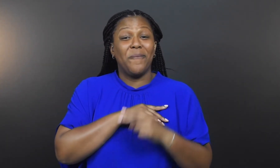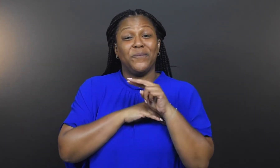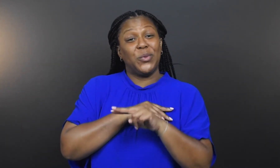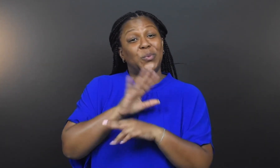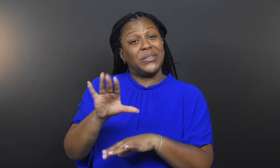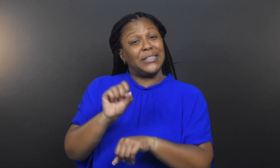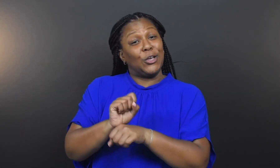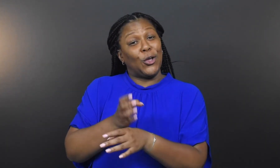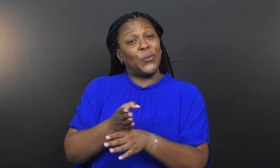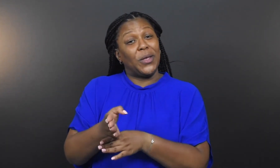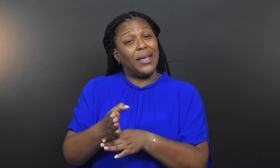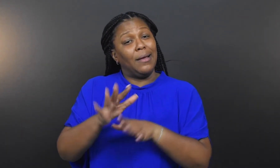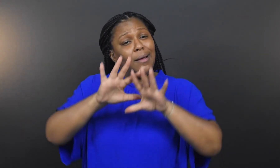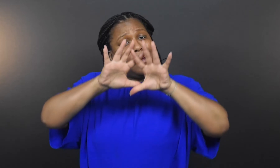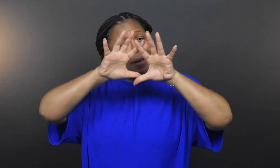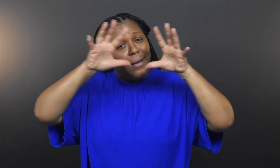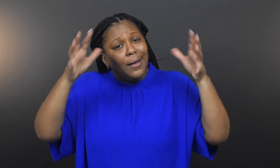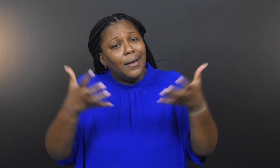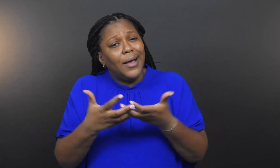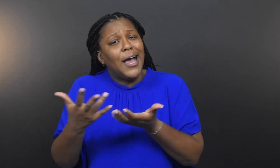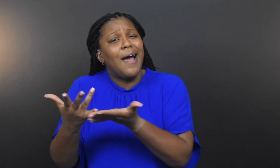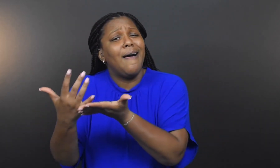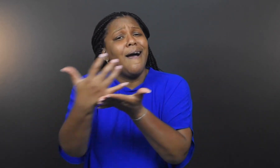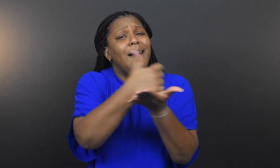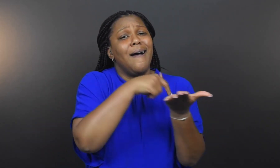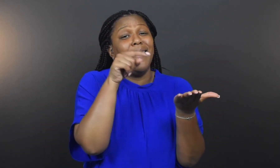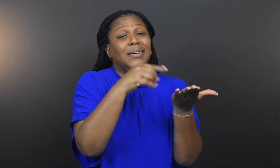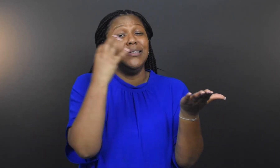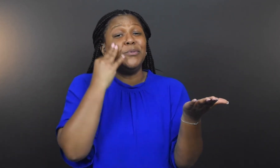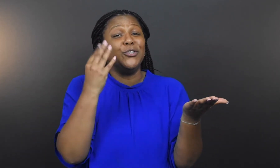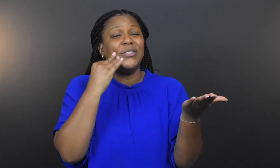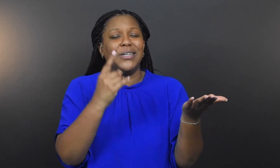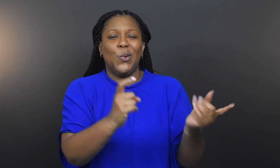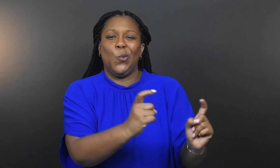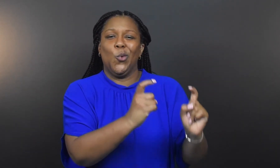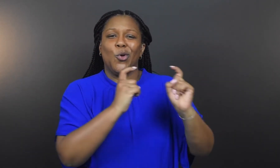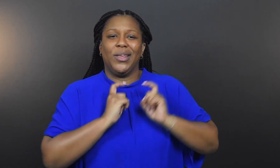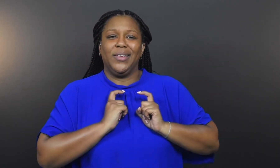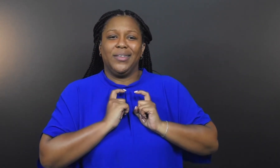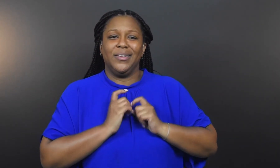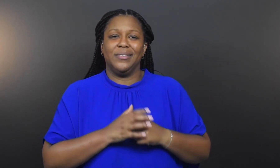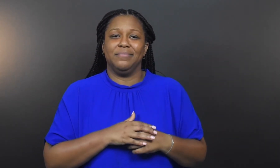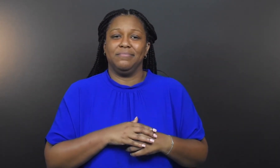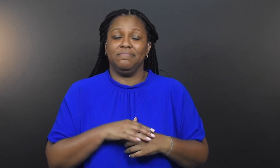Bob views his career across a wide collection of experiences and rewards.